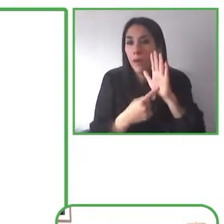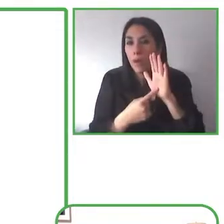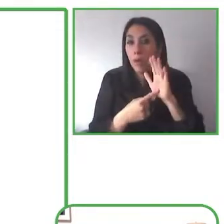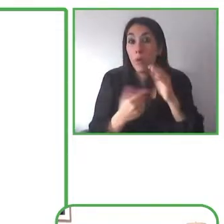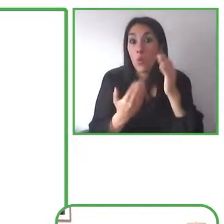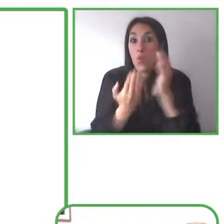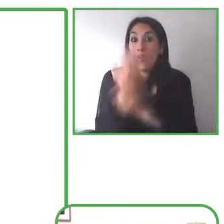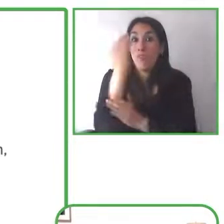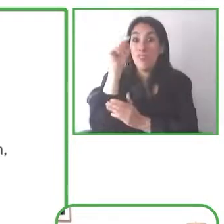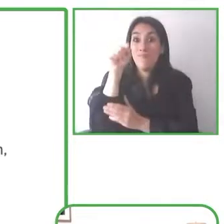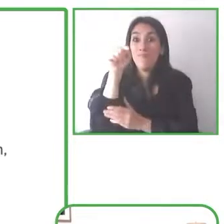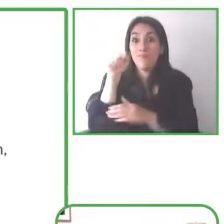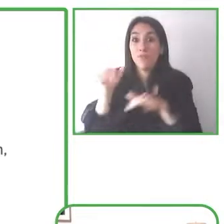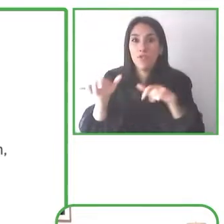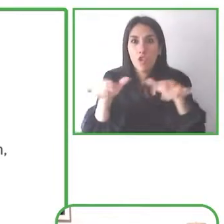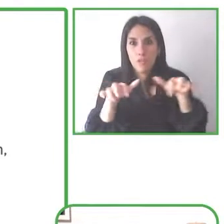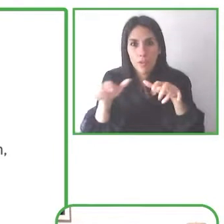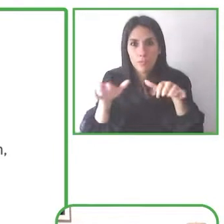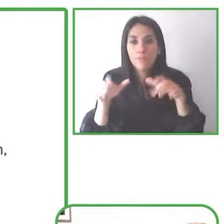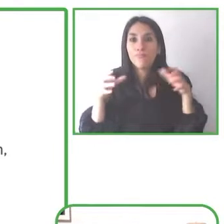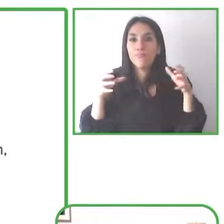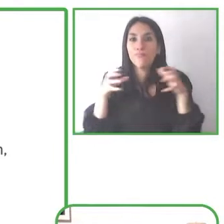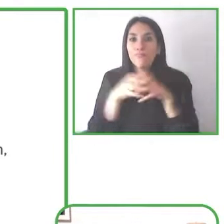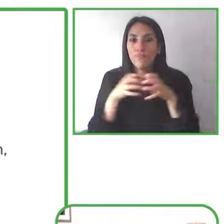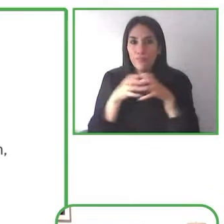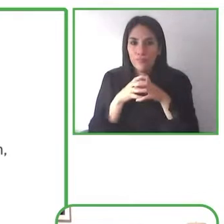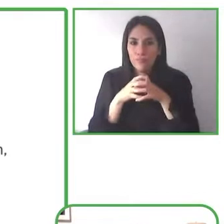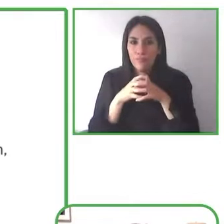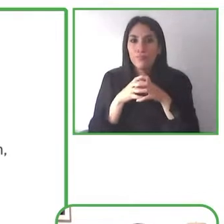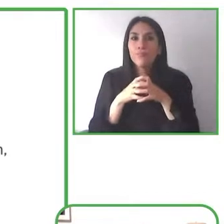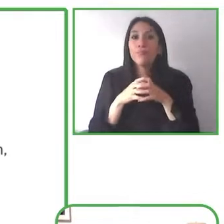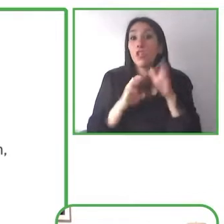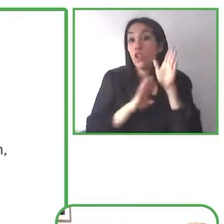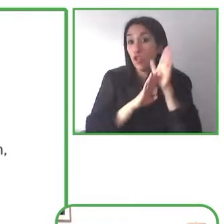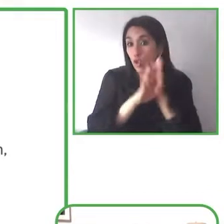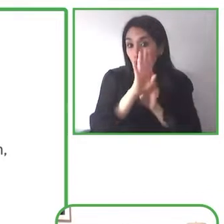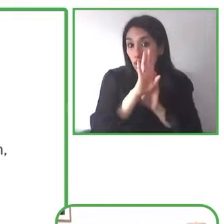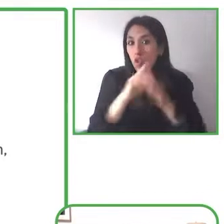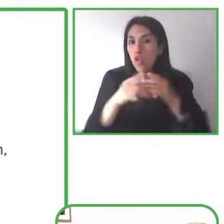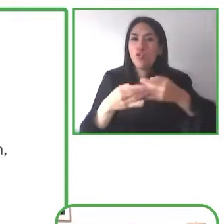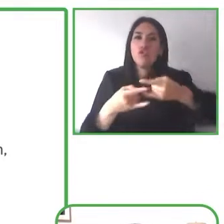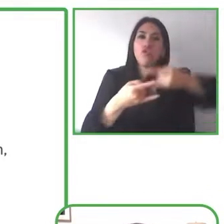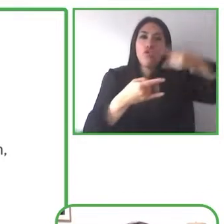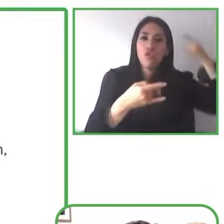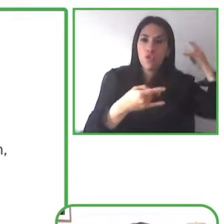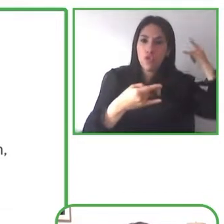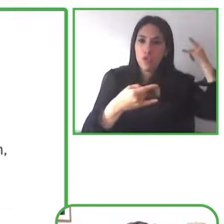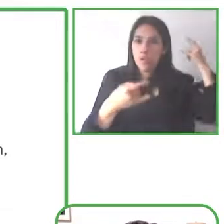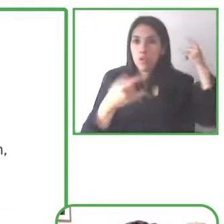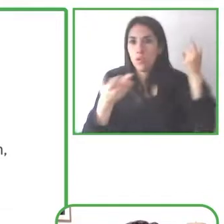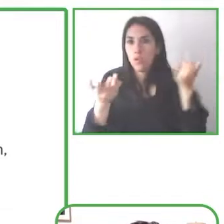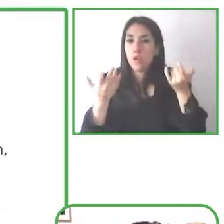So, to begin you know captions are something that's so critical for the